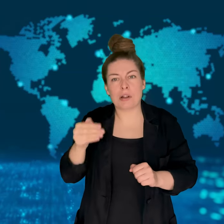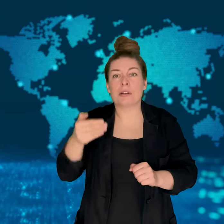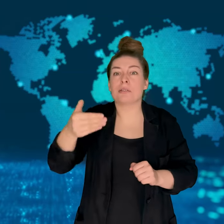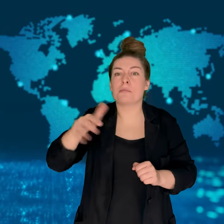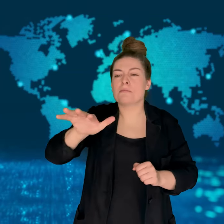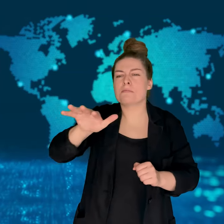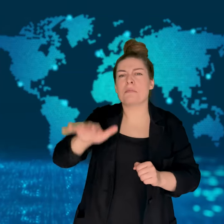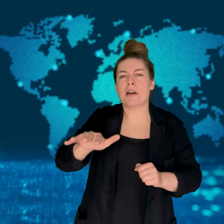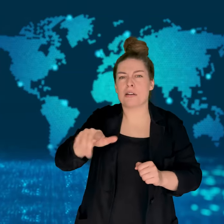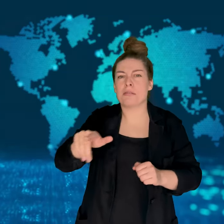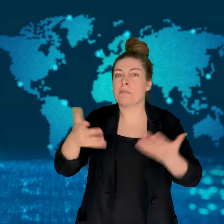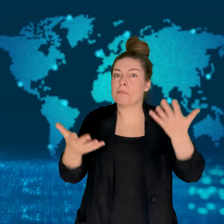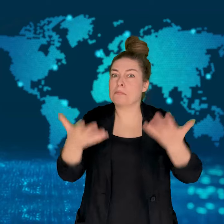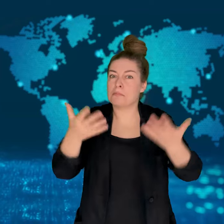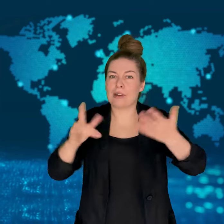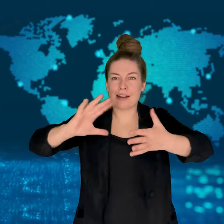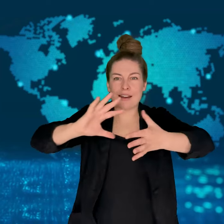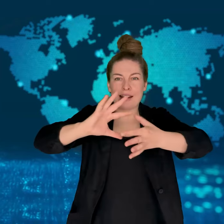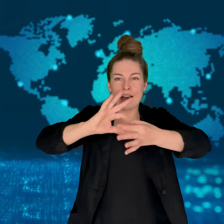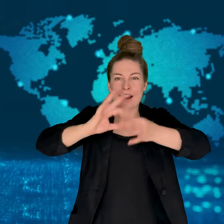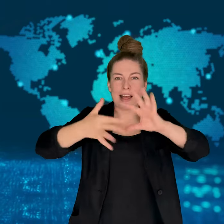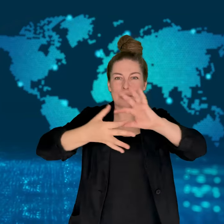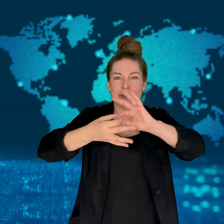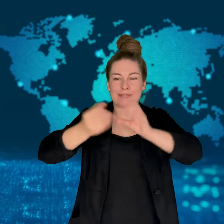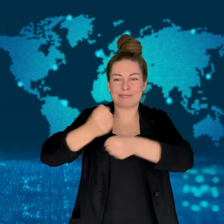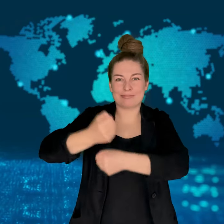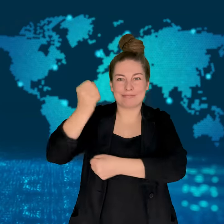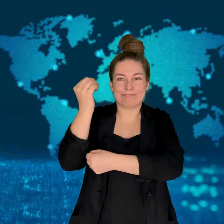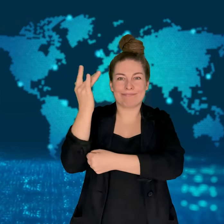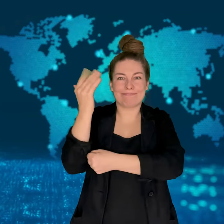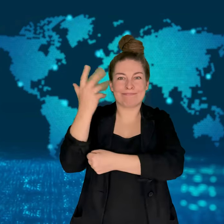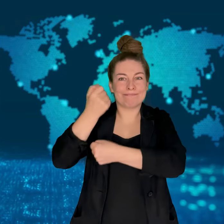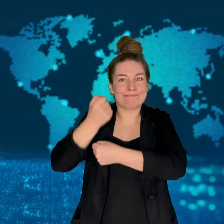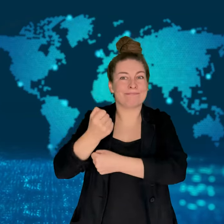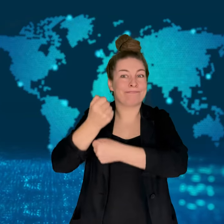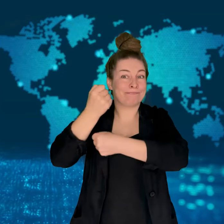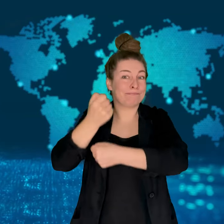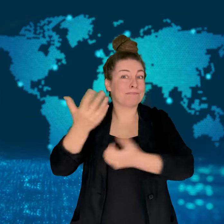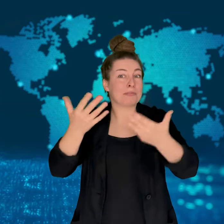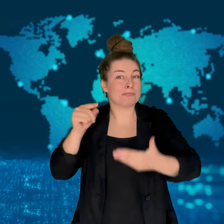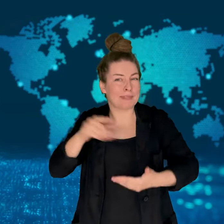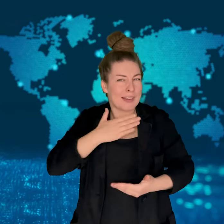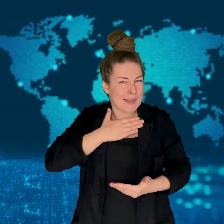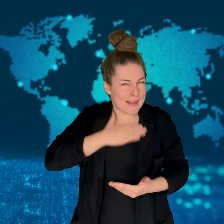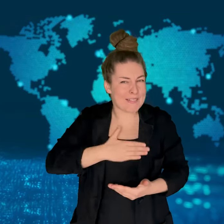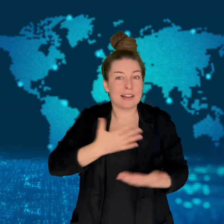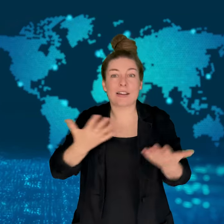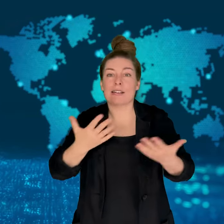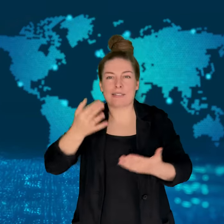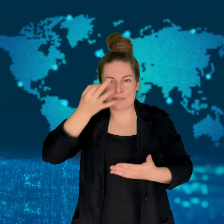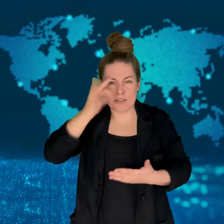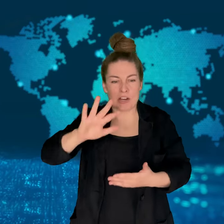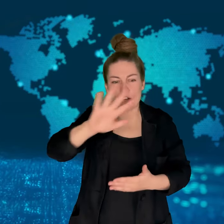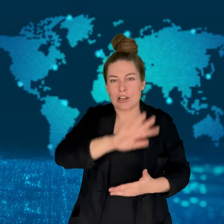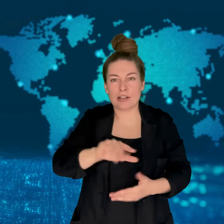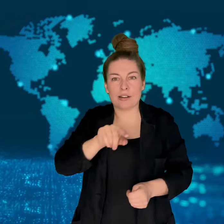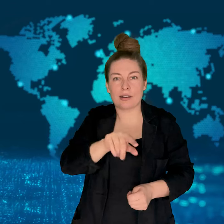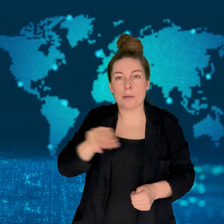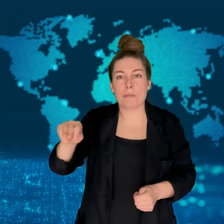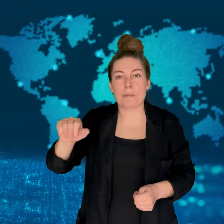She trained for a year before attempting her Eiffel Tower climb.